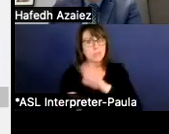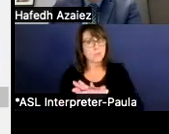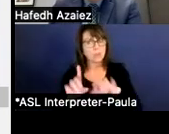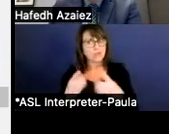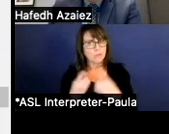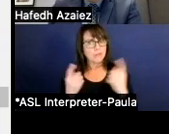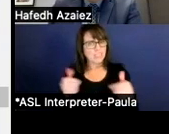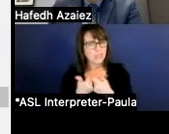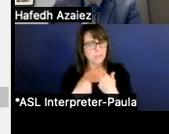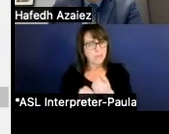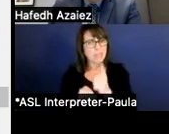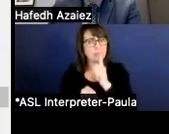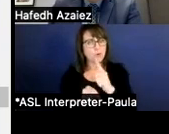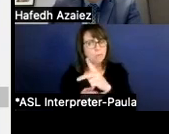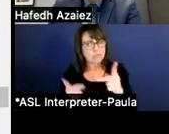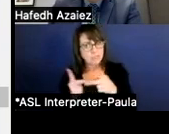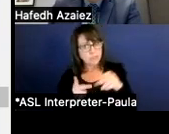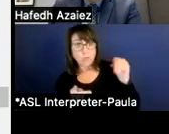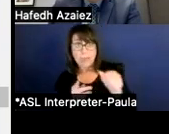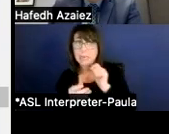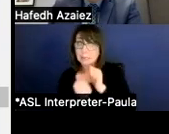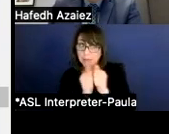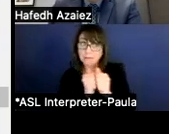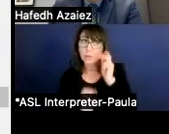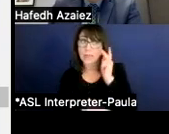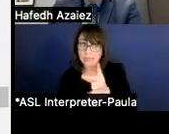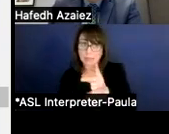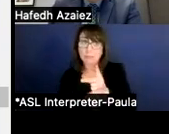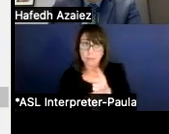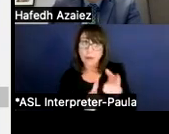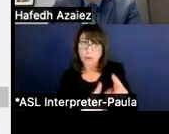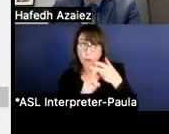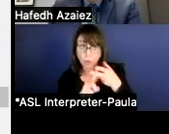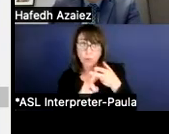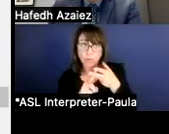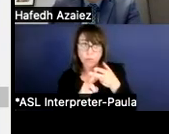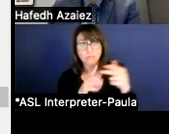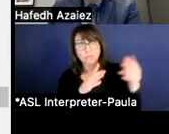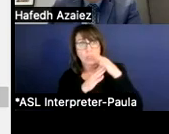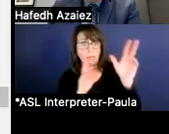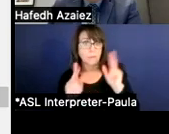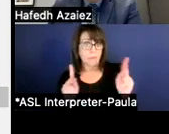that those positions are paid competitively so we can continue to recruit and retain those folks as well.